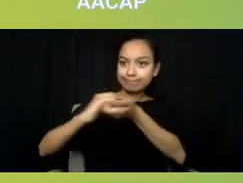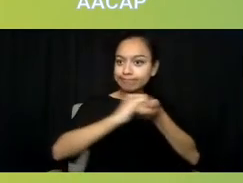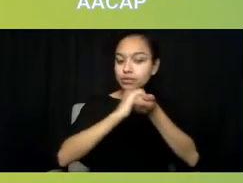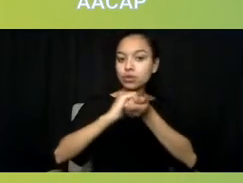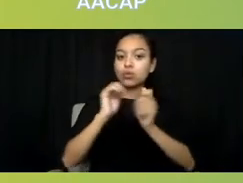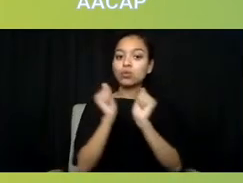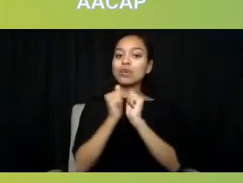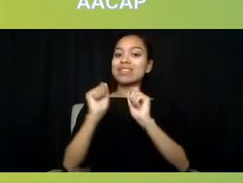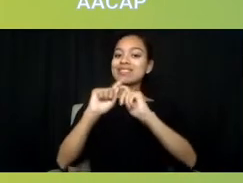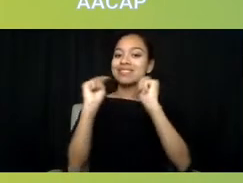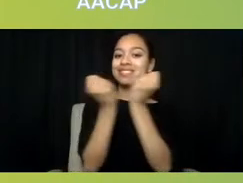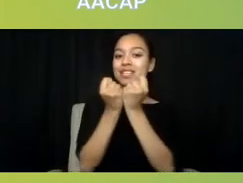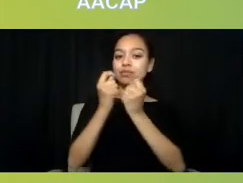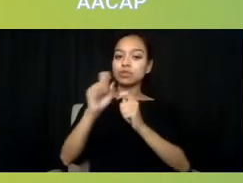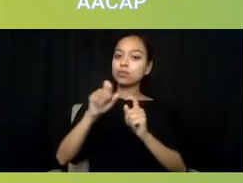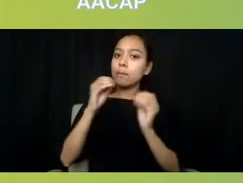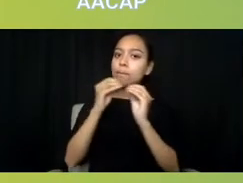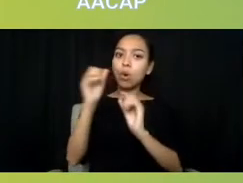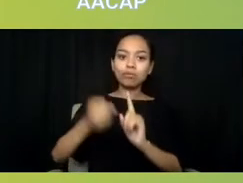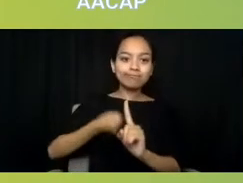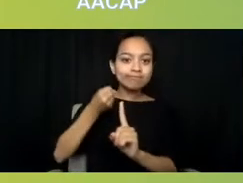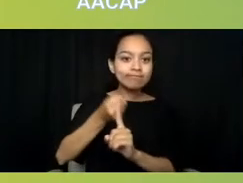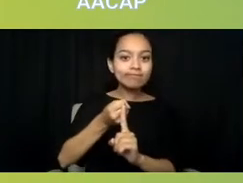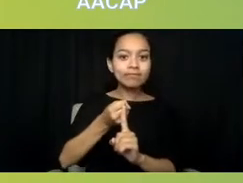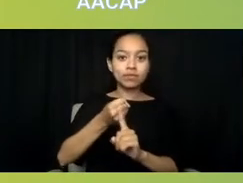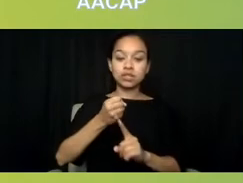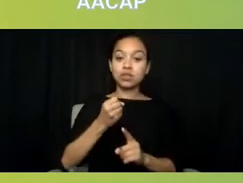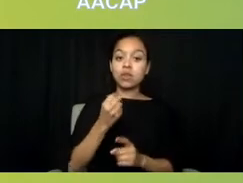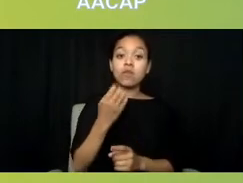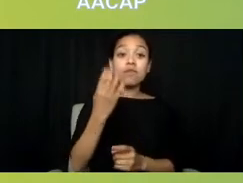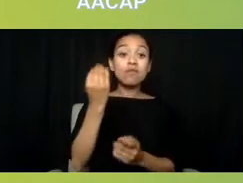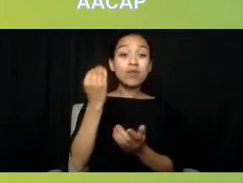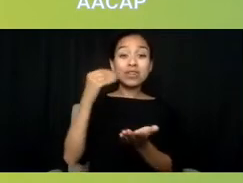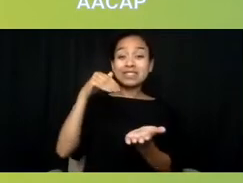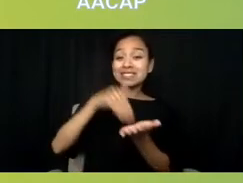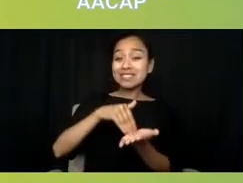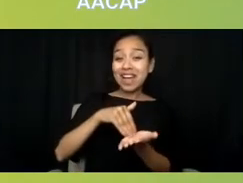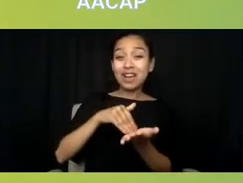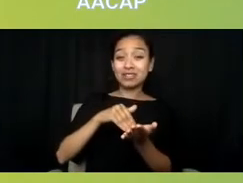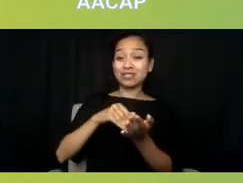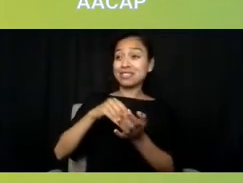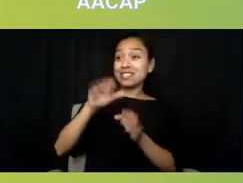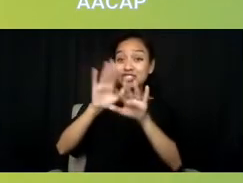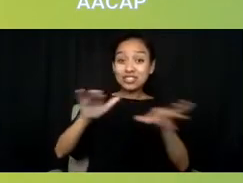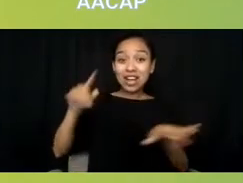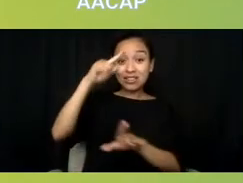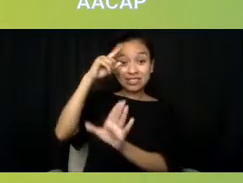Even though there's 14 for 100,000 child analysts and psychiatrists in the country and we need probably four or five times as many,